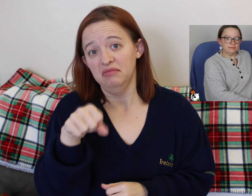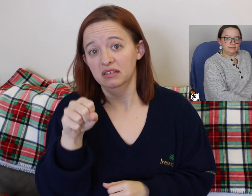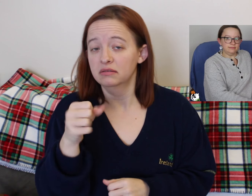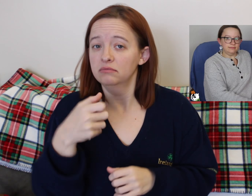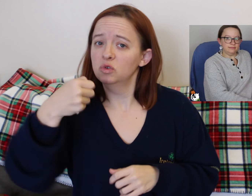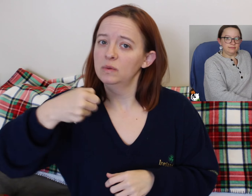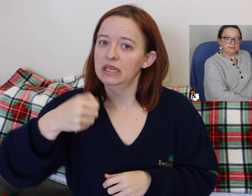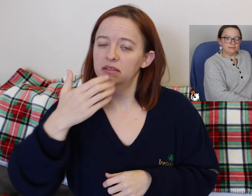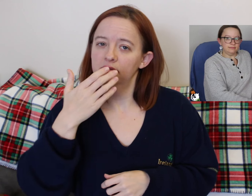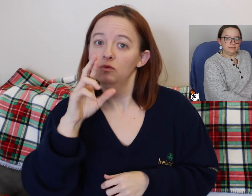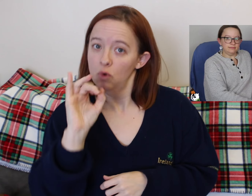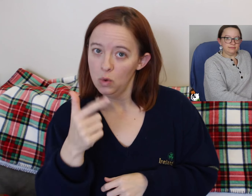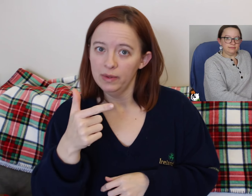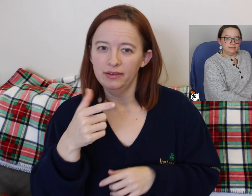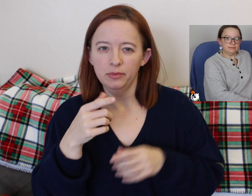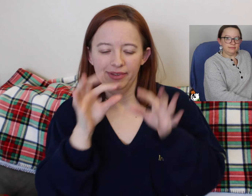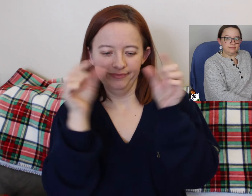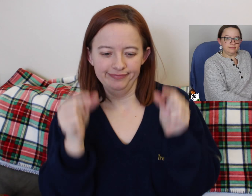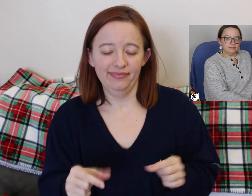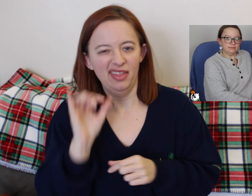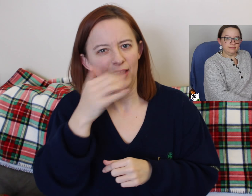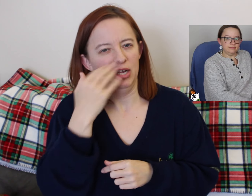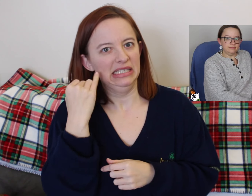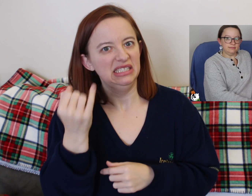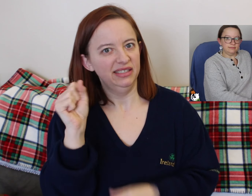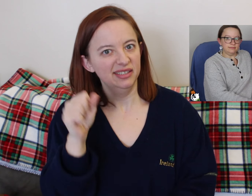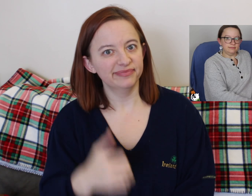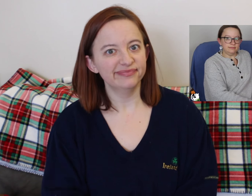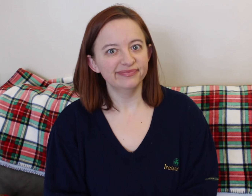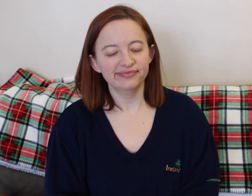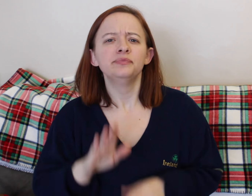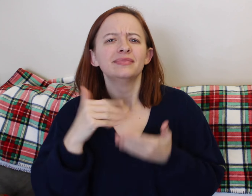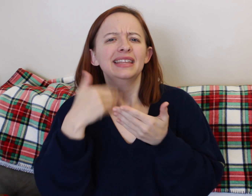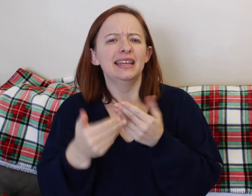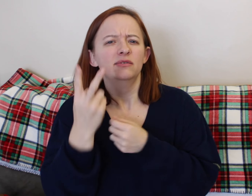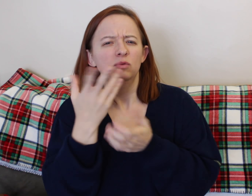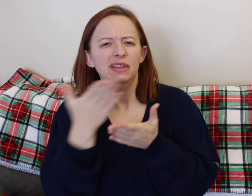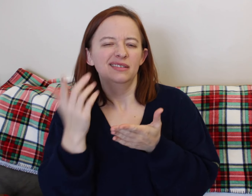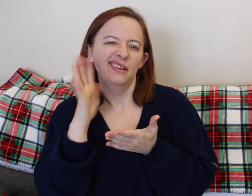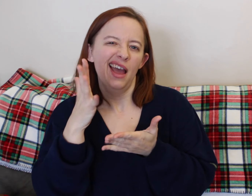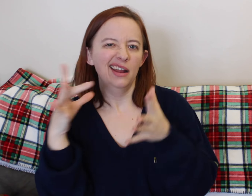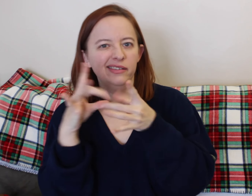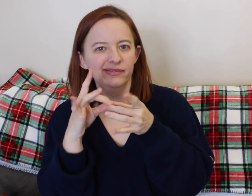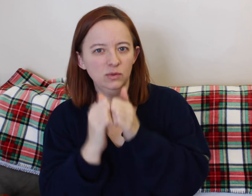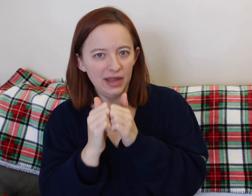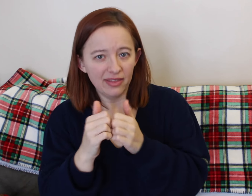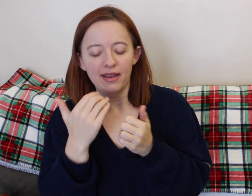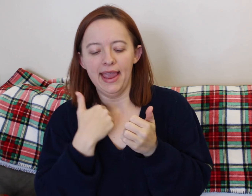Like for example for me, I was induced. So I could just roll it myself you know. Or if you have someone with you, they can take it.